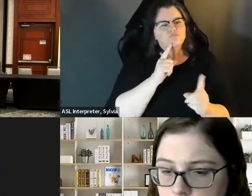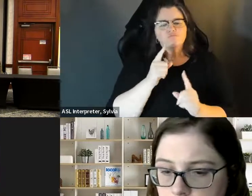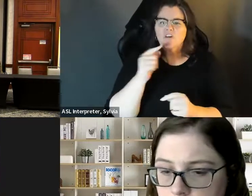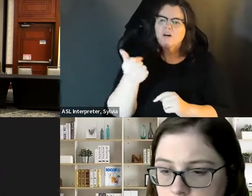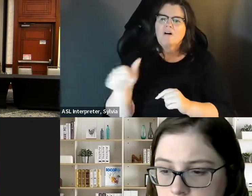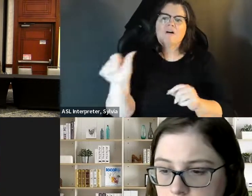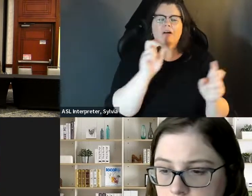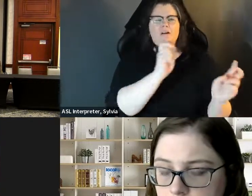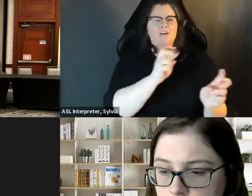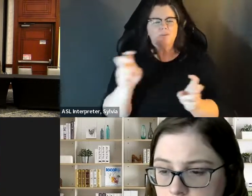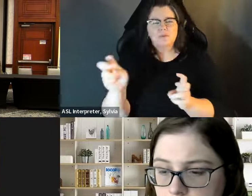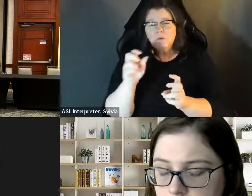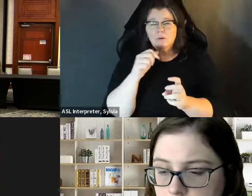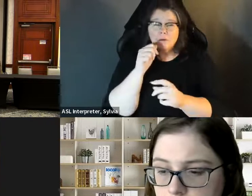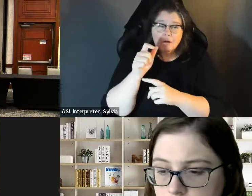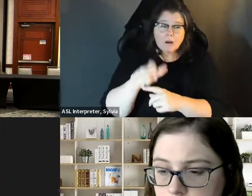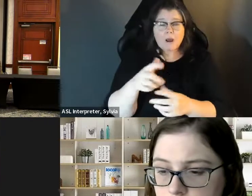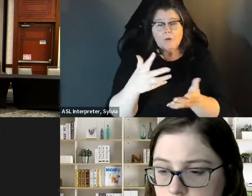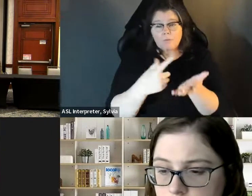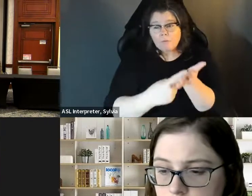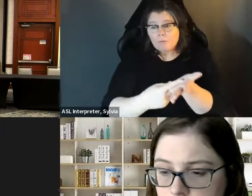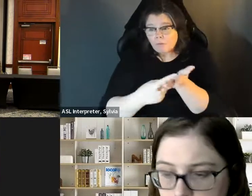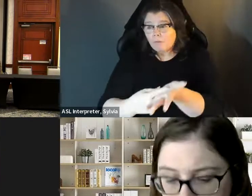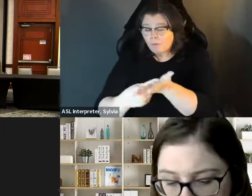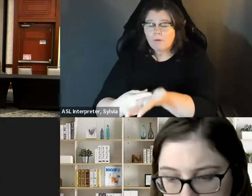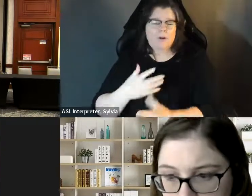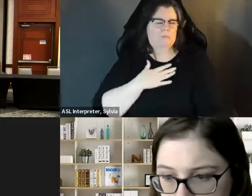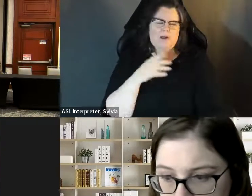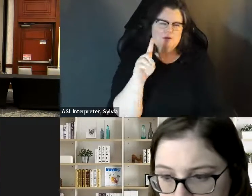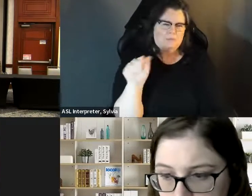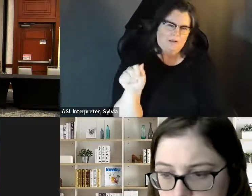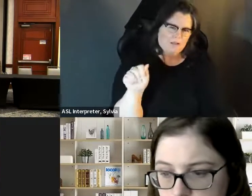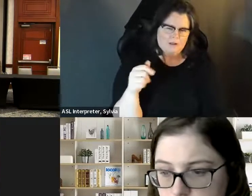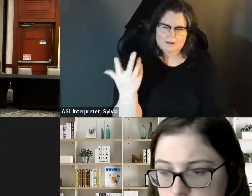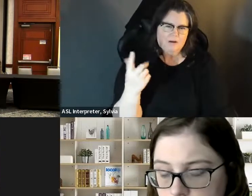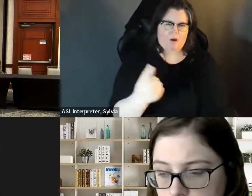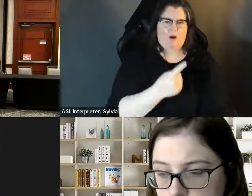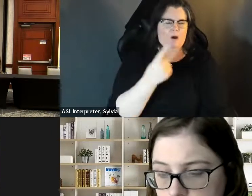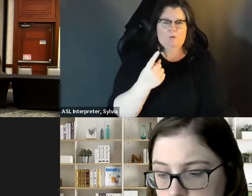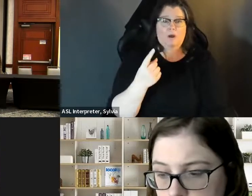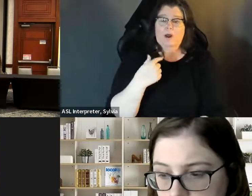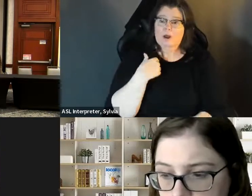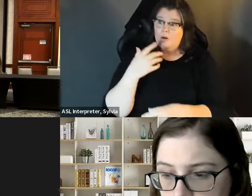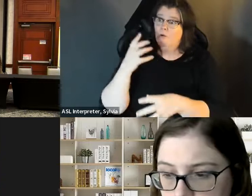Don't bring disability into everything while you're on the campaign. about all of those subjects, that's really going to make the difference. Don't bring disability into everything And like like the guest Speaker said earlier, You know, making sure that we show our stories, and that we're there for each other as well